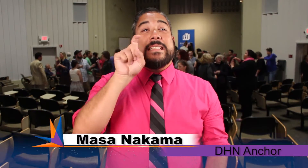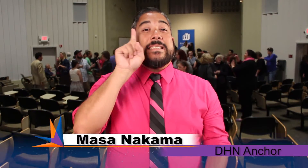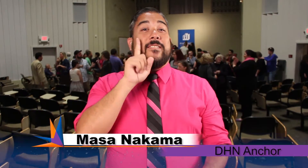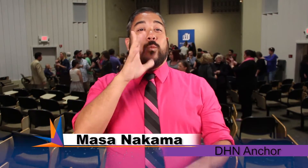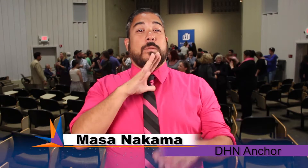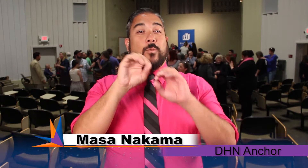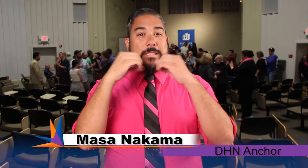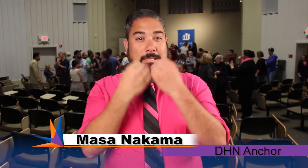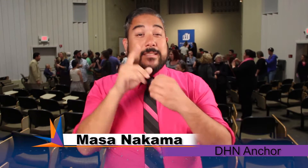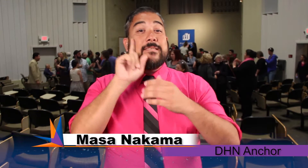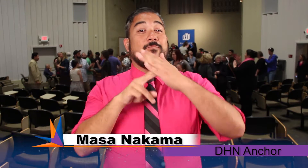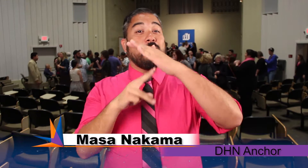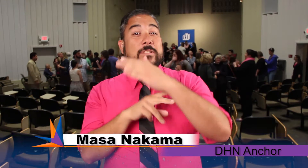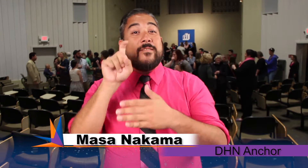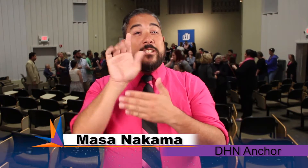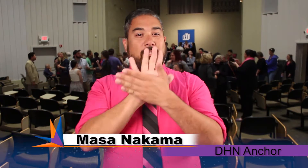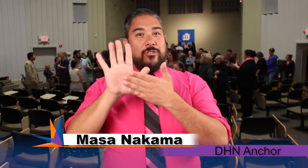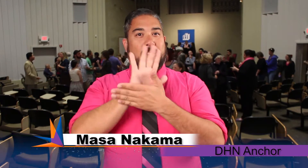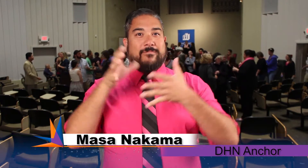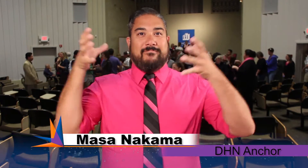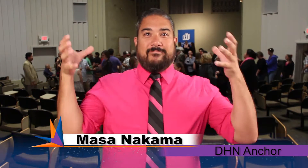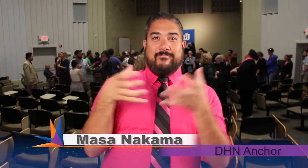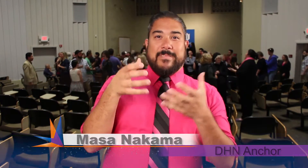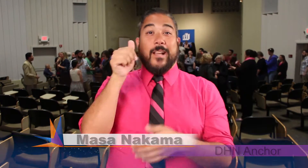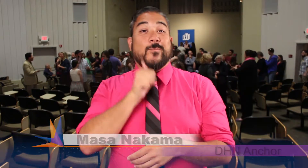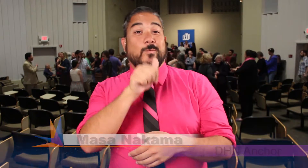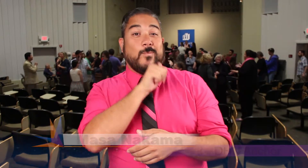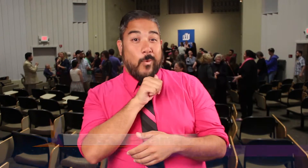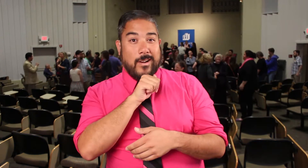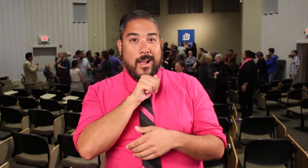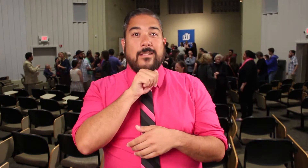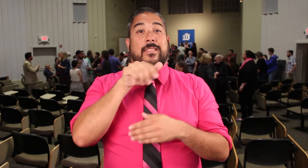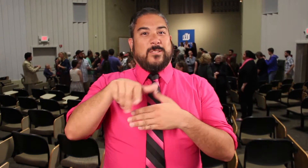The Phoenix Deaf Womens Organization, DeafBridge and Phoenix College